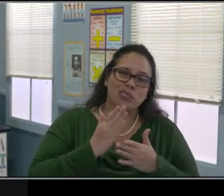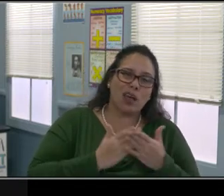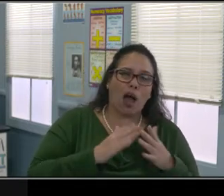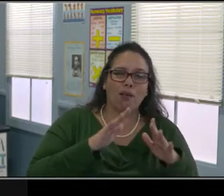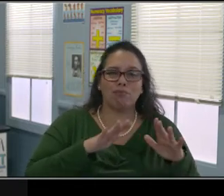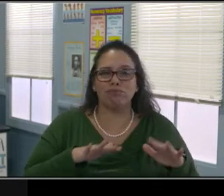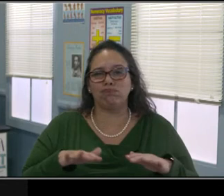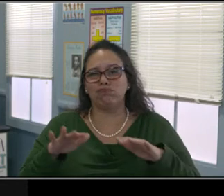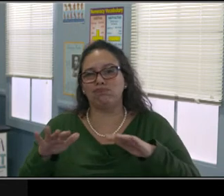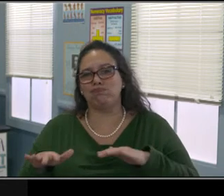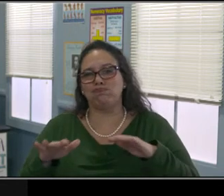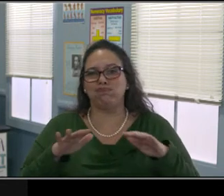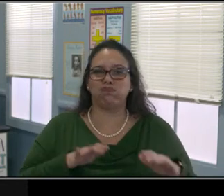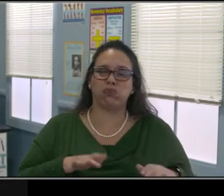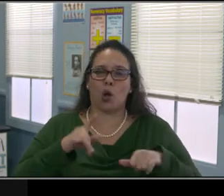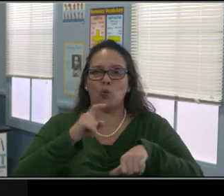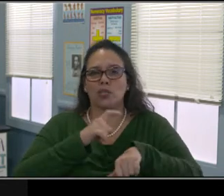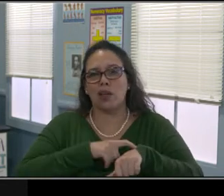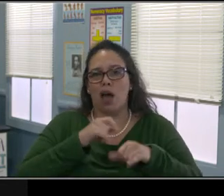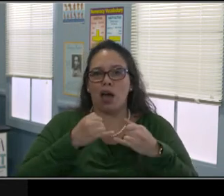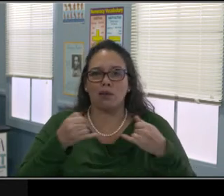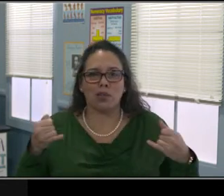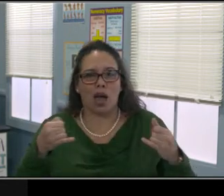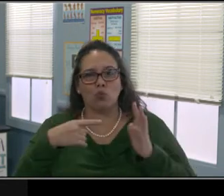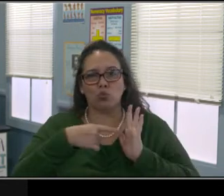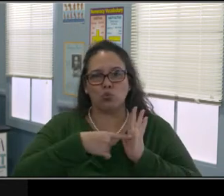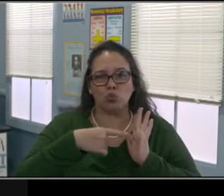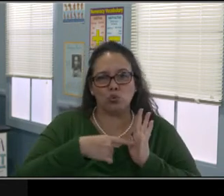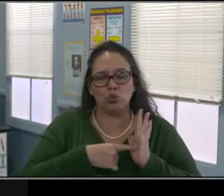And when I say schools, I'm not just referring to one particular school.